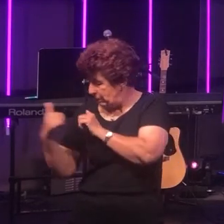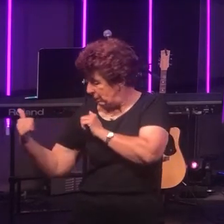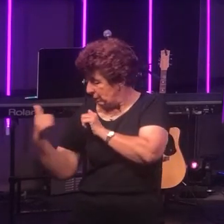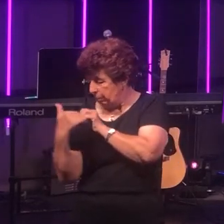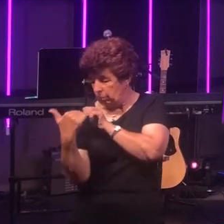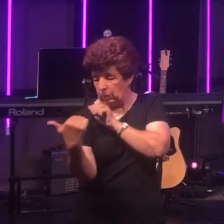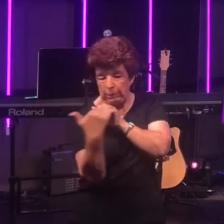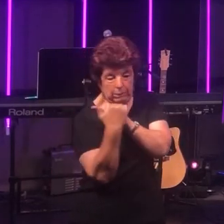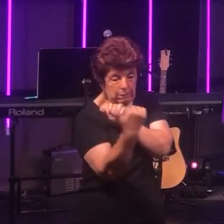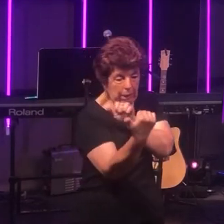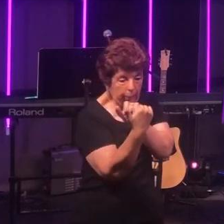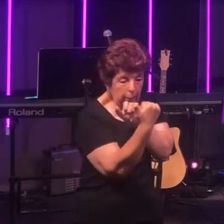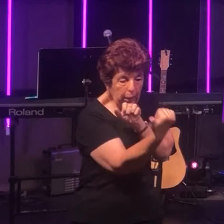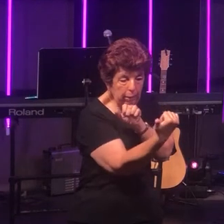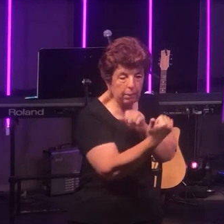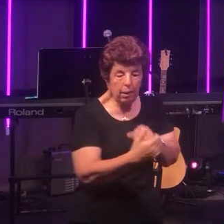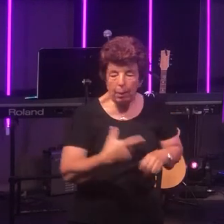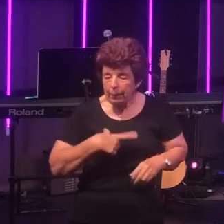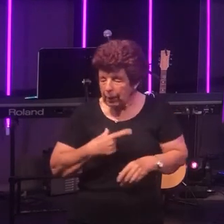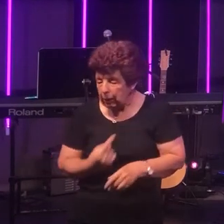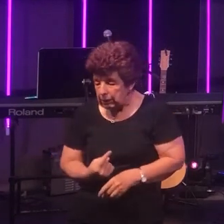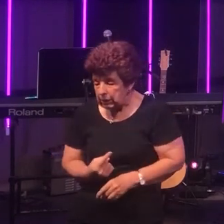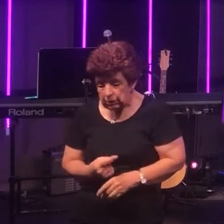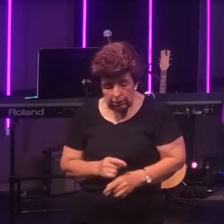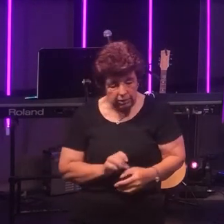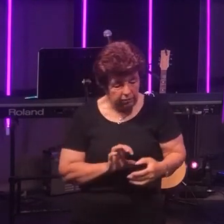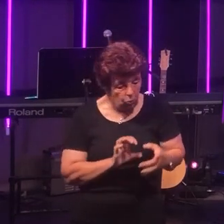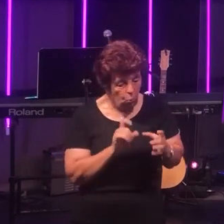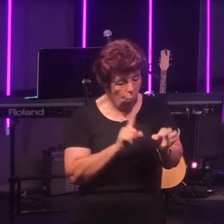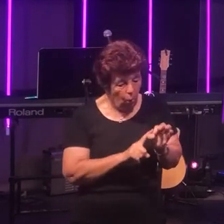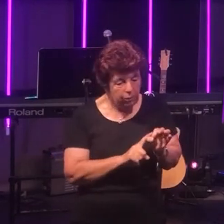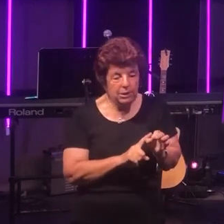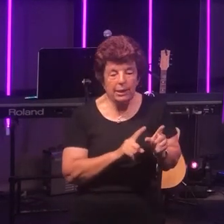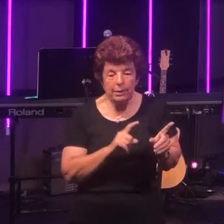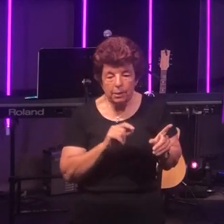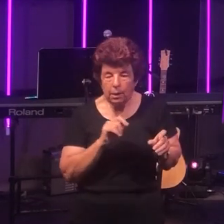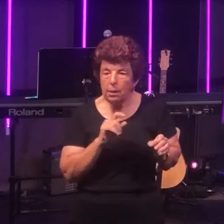because of quarantine or isolation they're experiencing